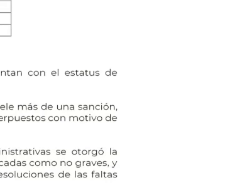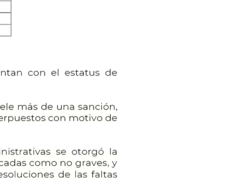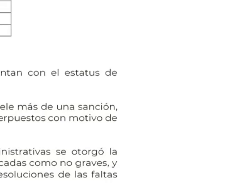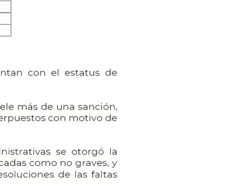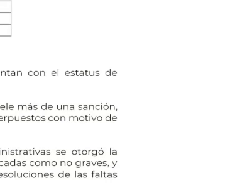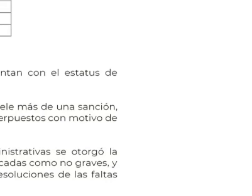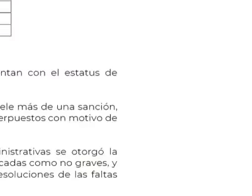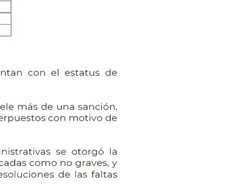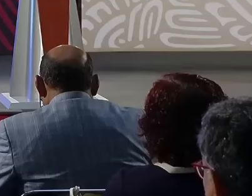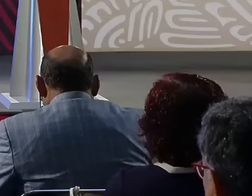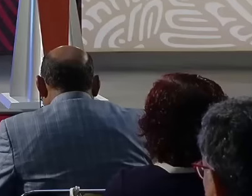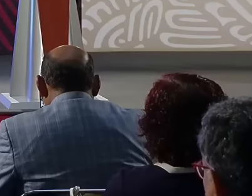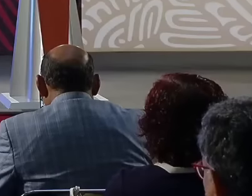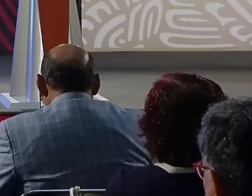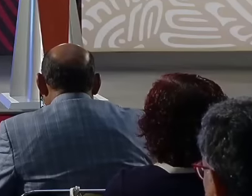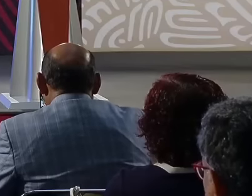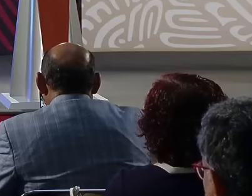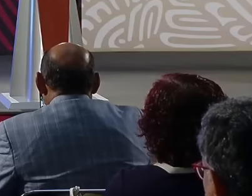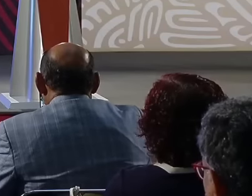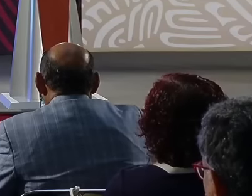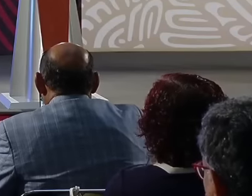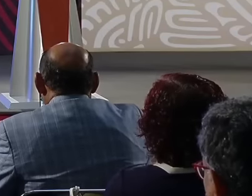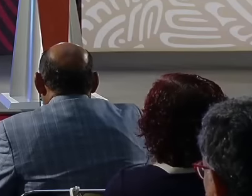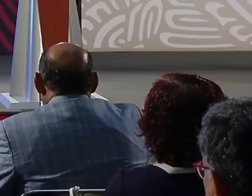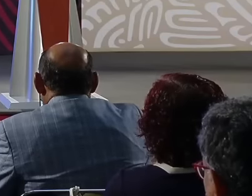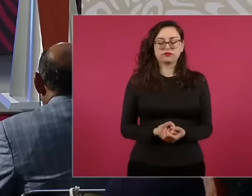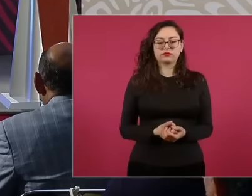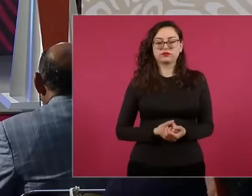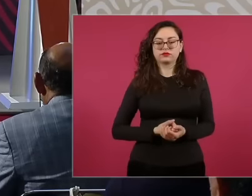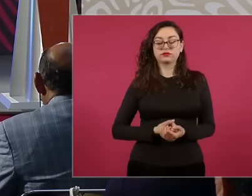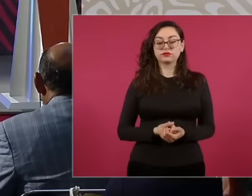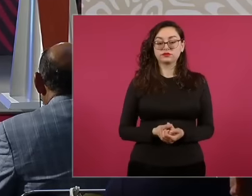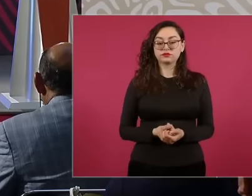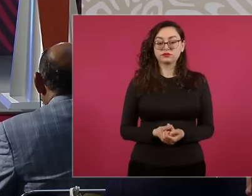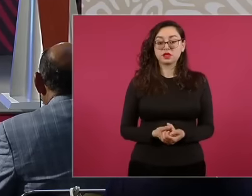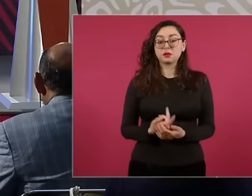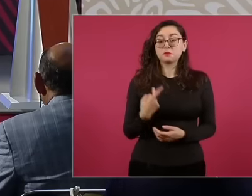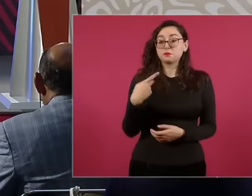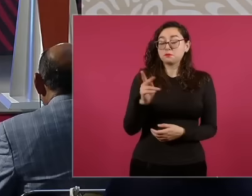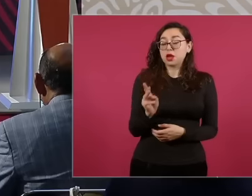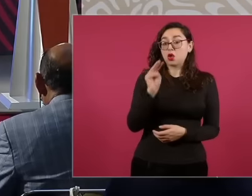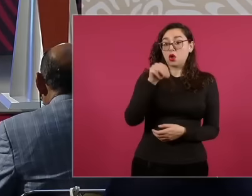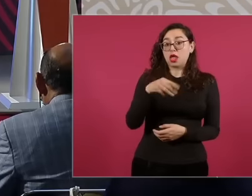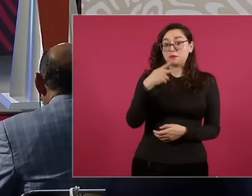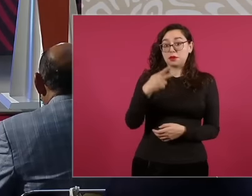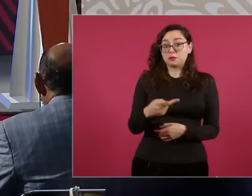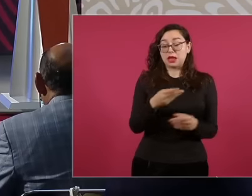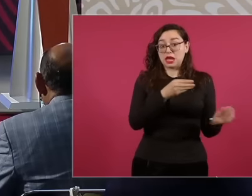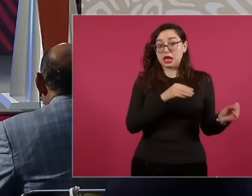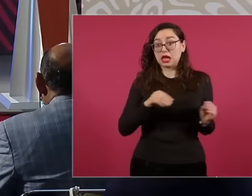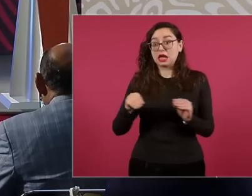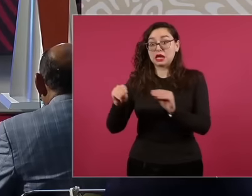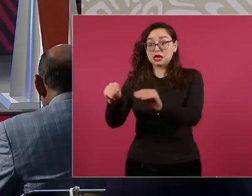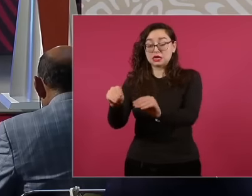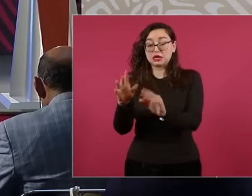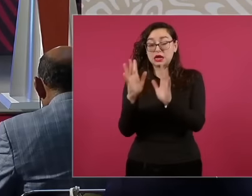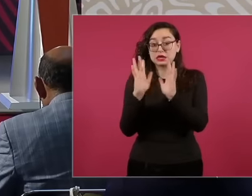report given to the MP. There are also some, but they do not appear